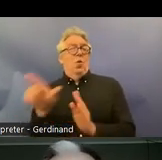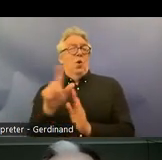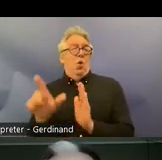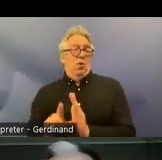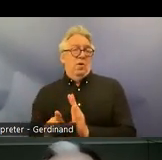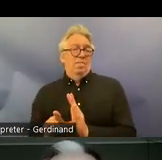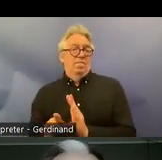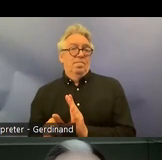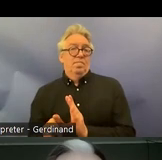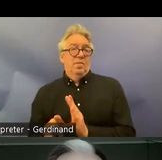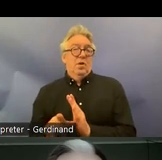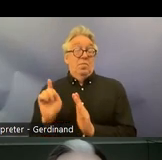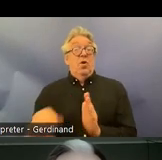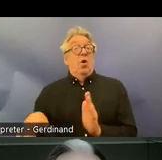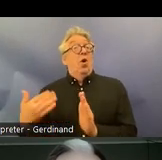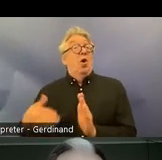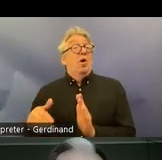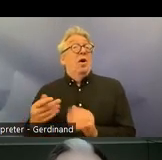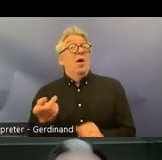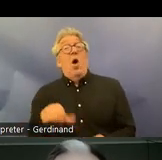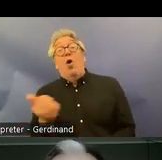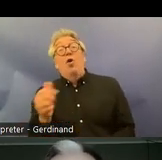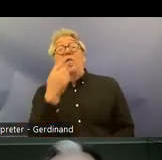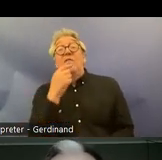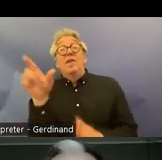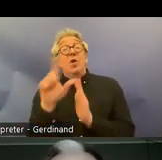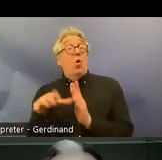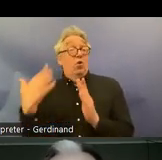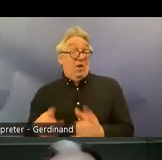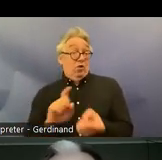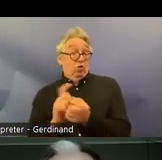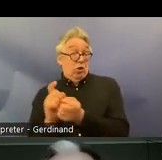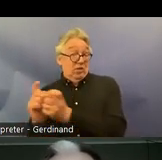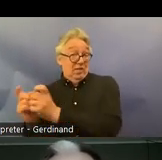number of legal changes to better implement the